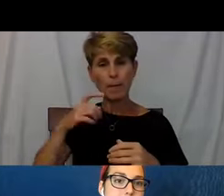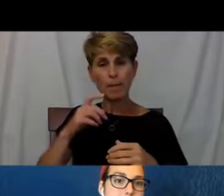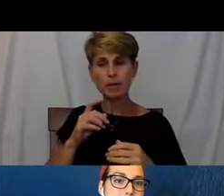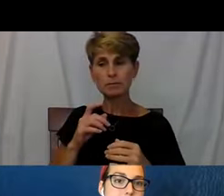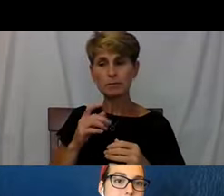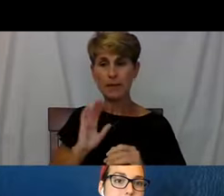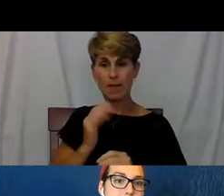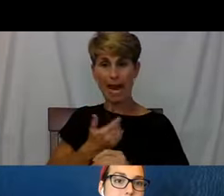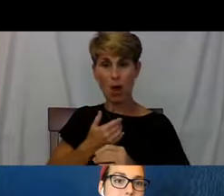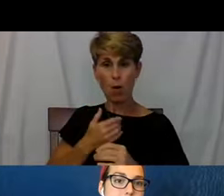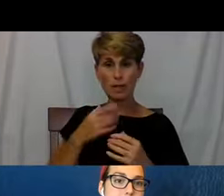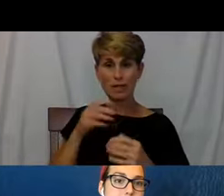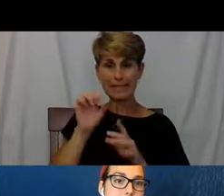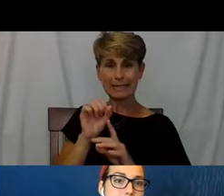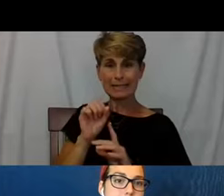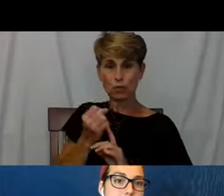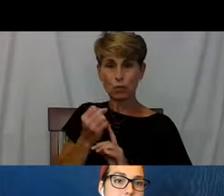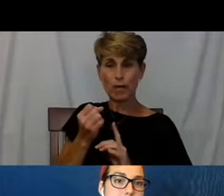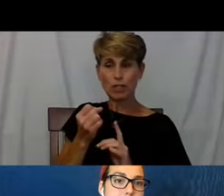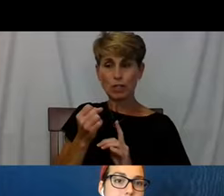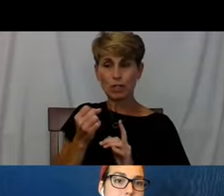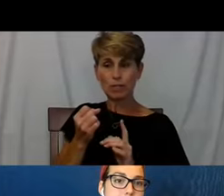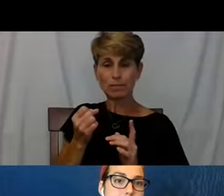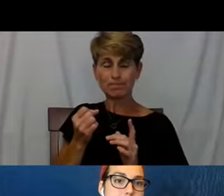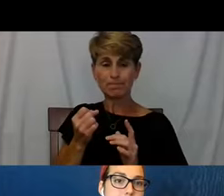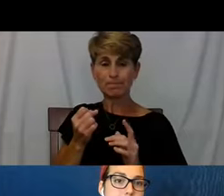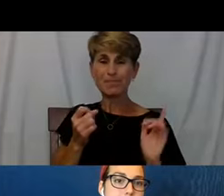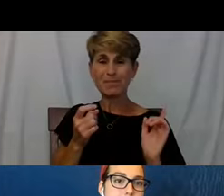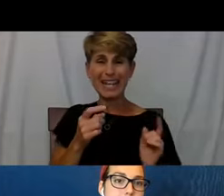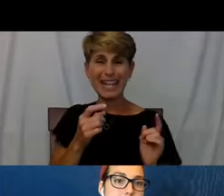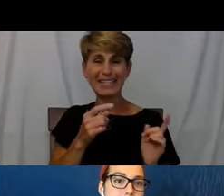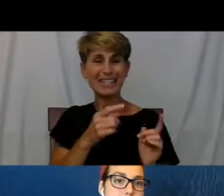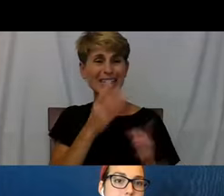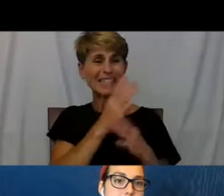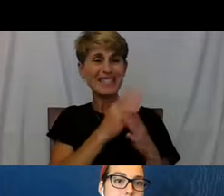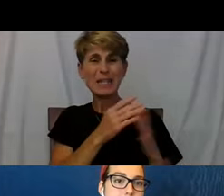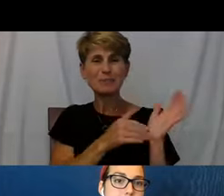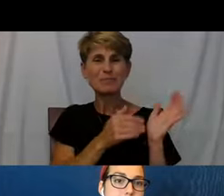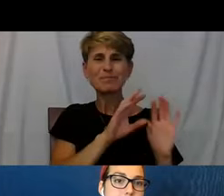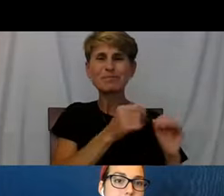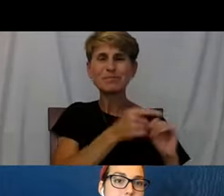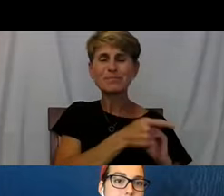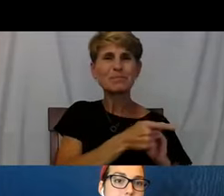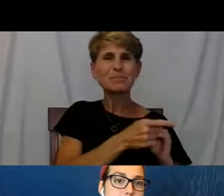and the institutions are afraid of them, but we're not afraid of people. We love people, we love each other